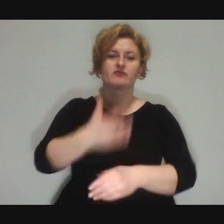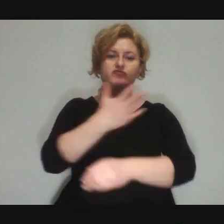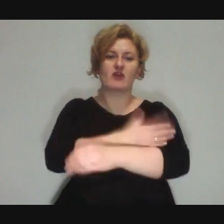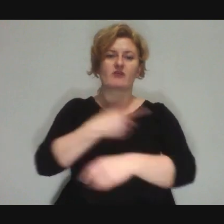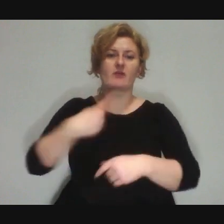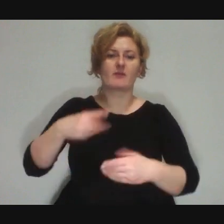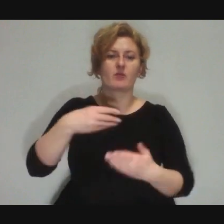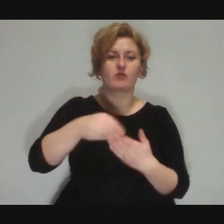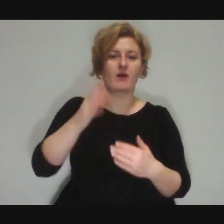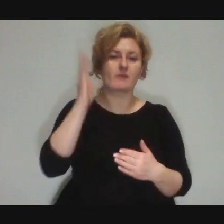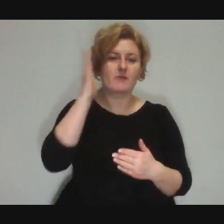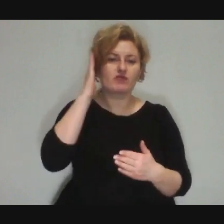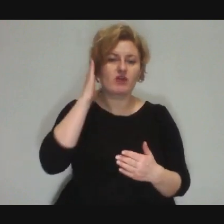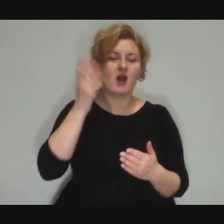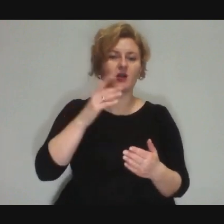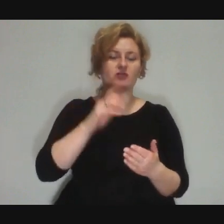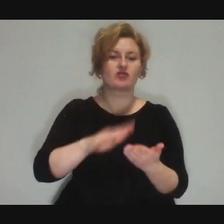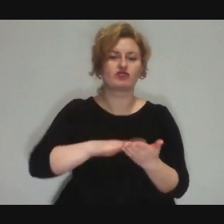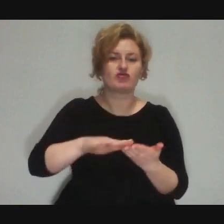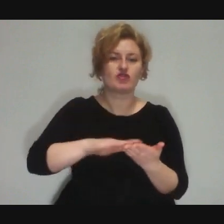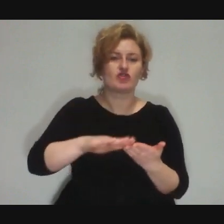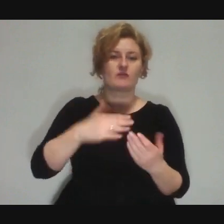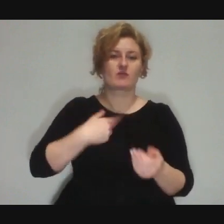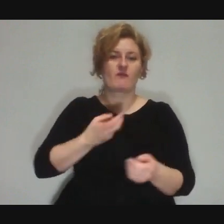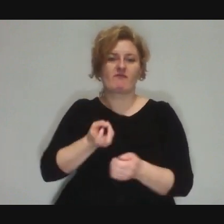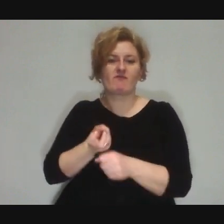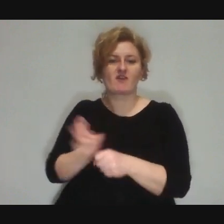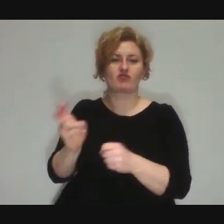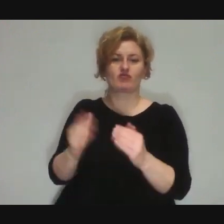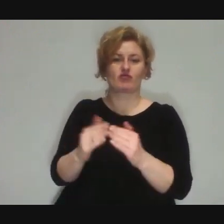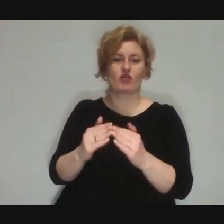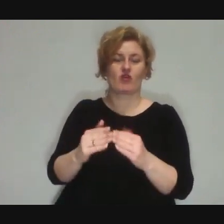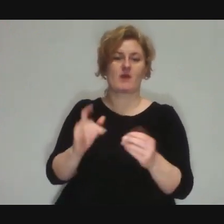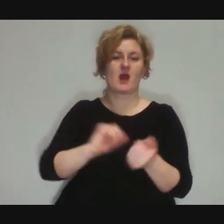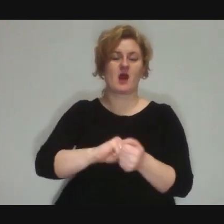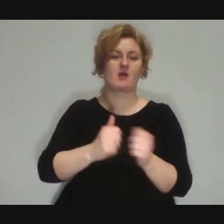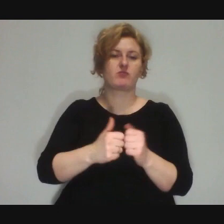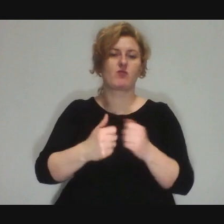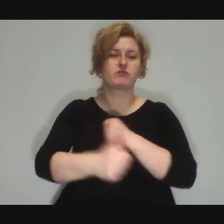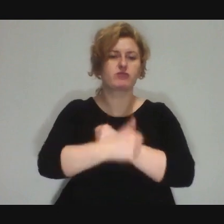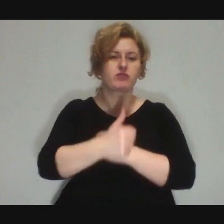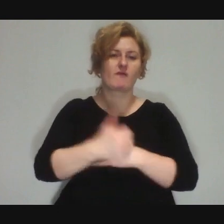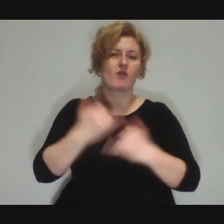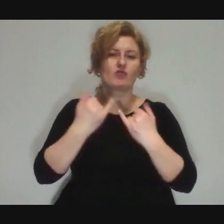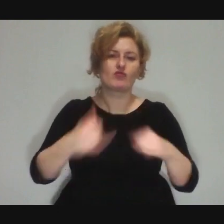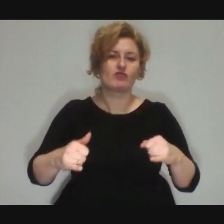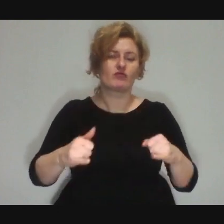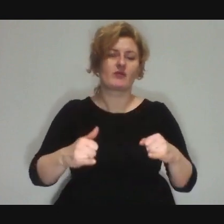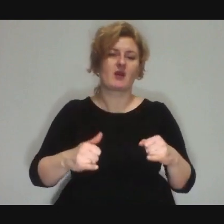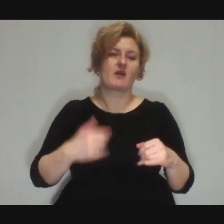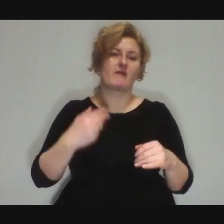They lost their livelihood for various reasons, maybe some alcohol, maybe some drugs...